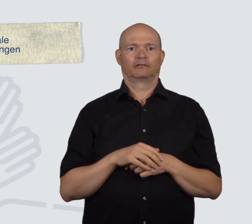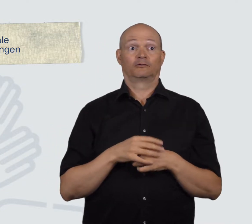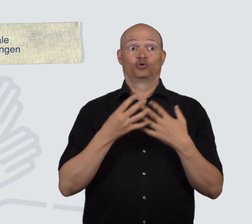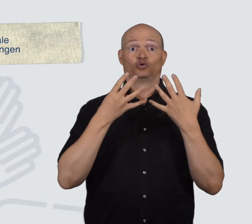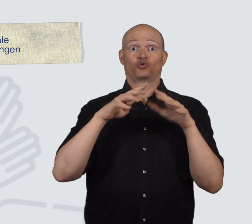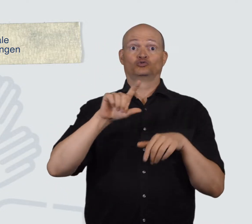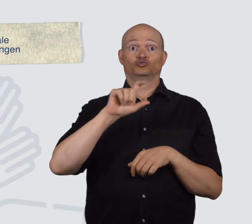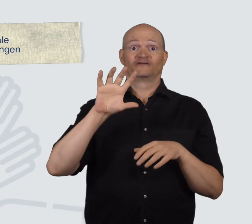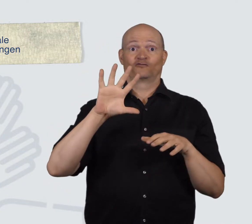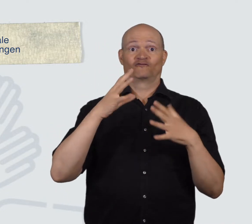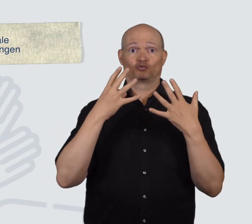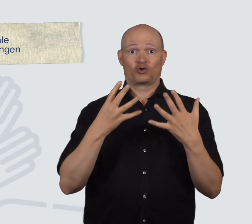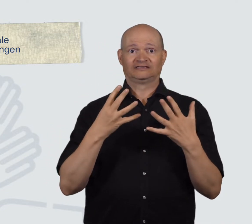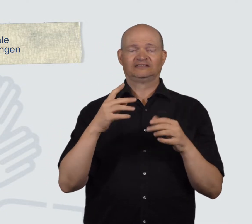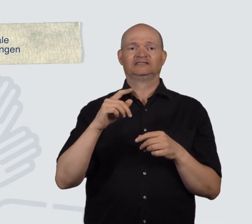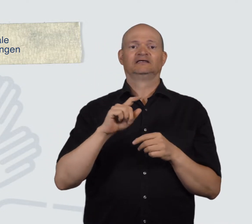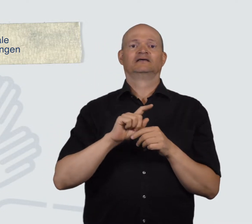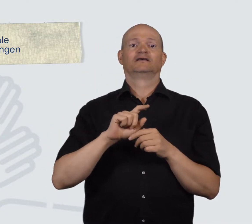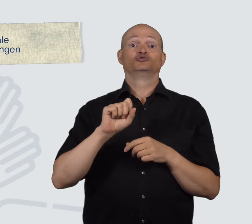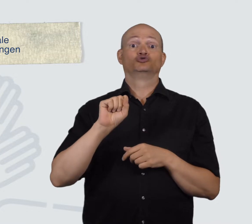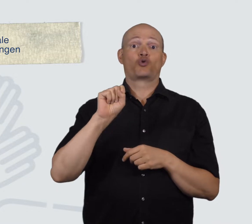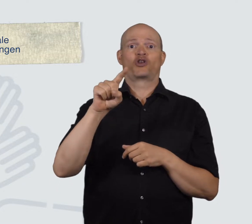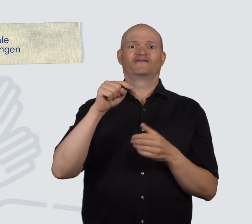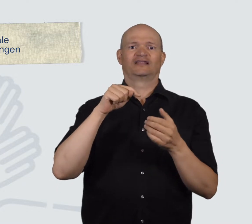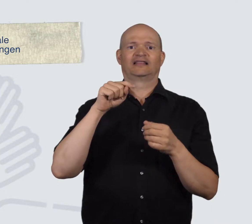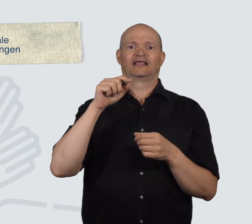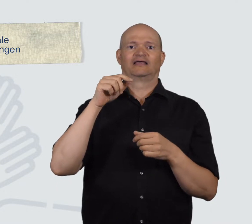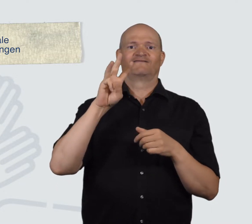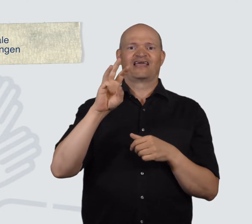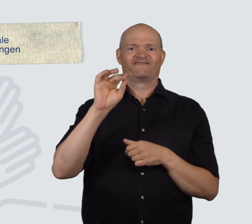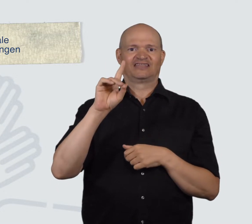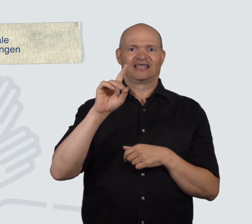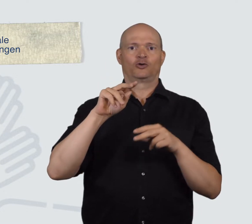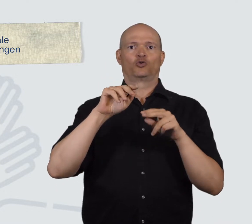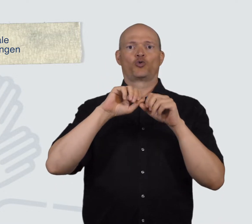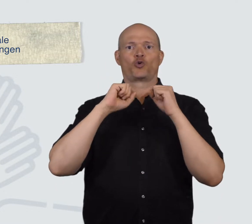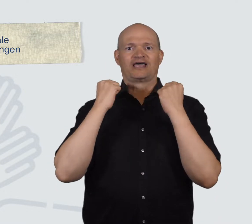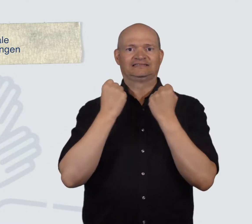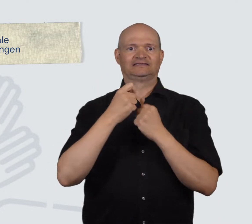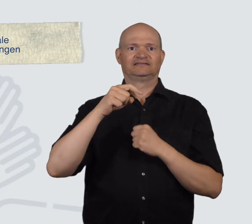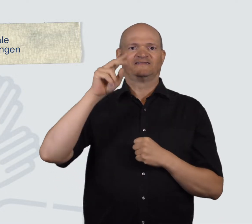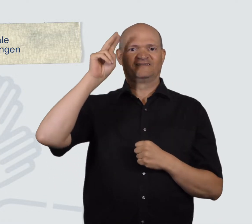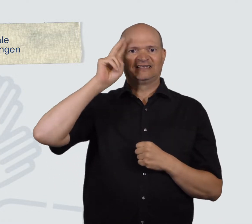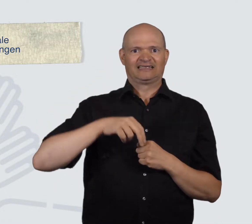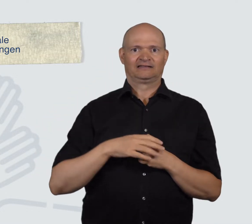In 1995, the 12th WFD Congress took place in Vienna